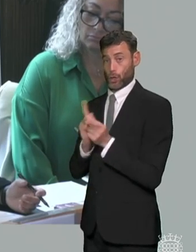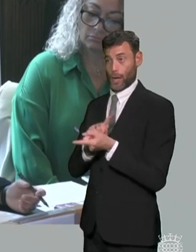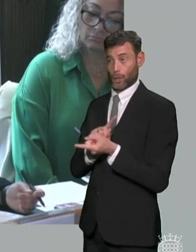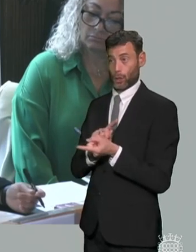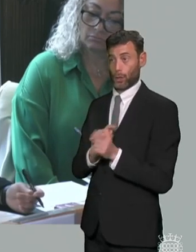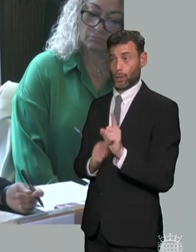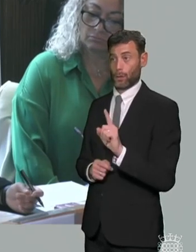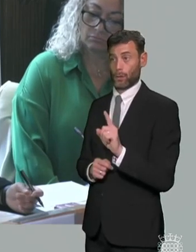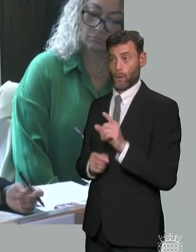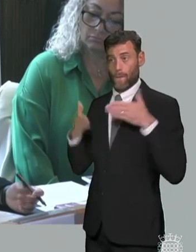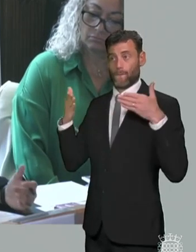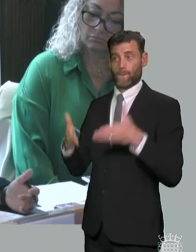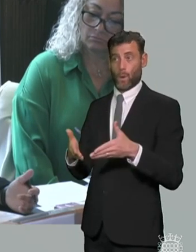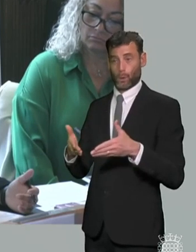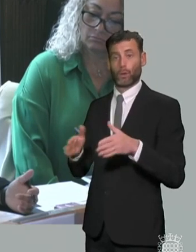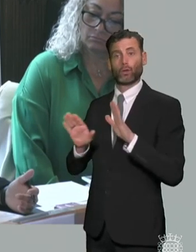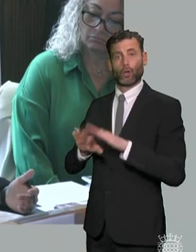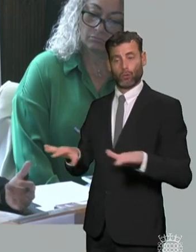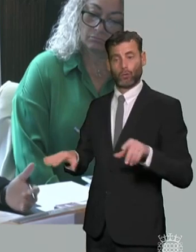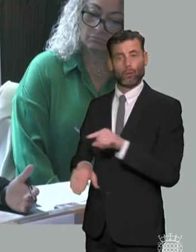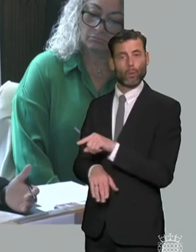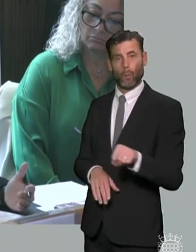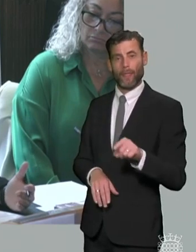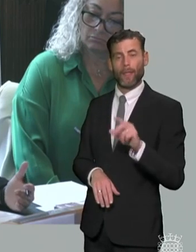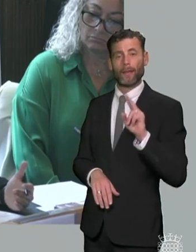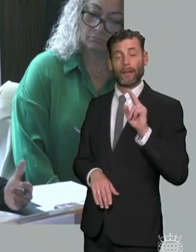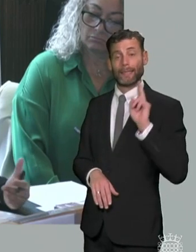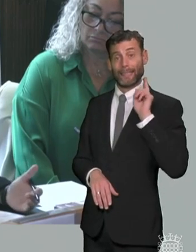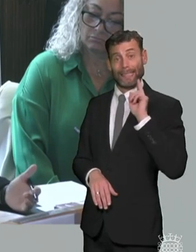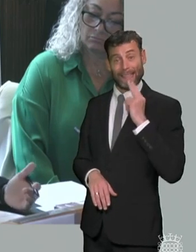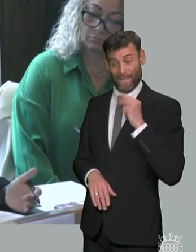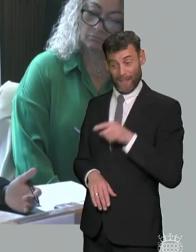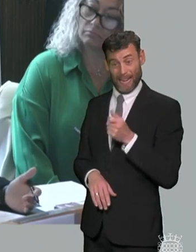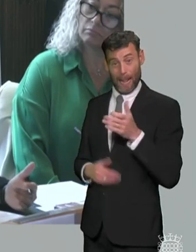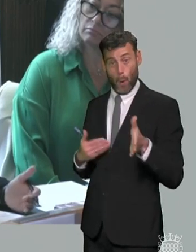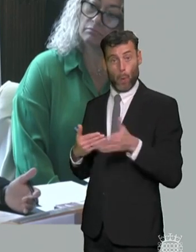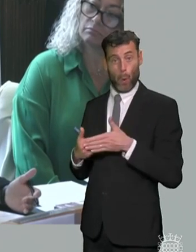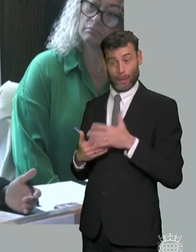with um who are deaf and from from closure and they've said to me that they're very concerned